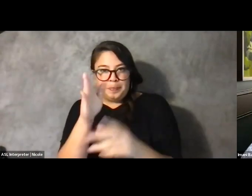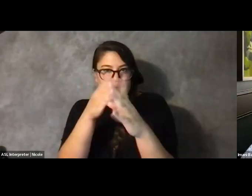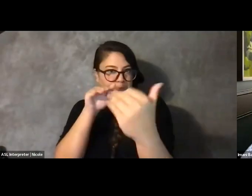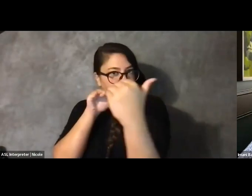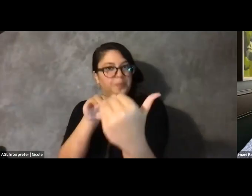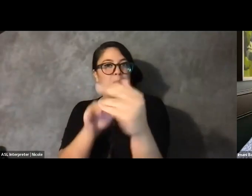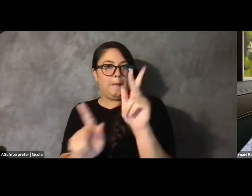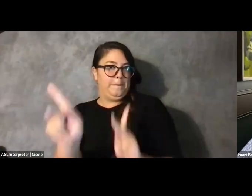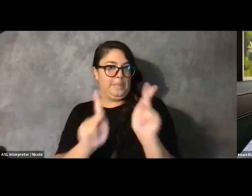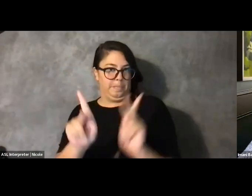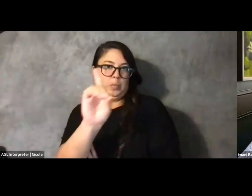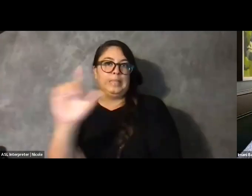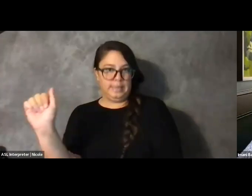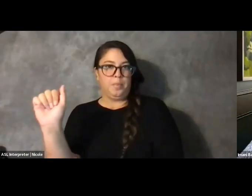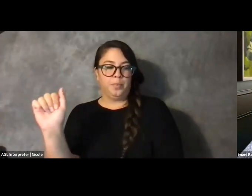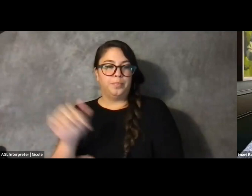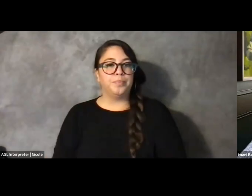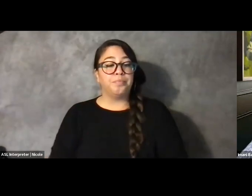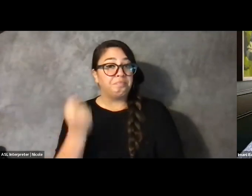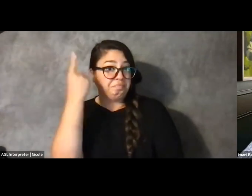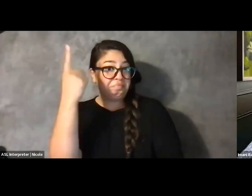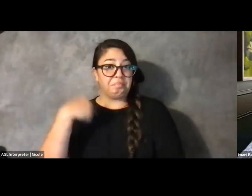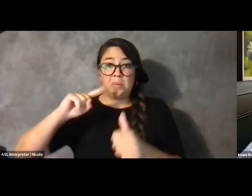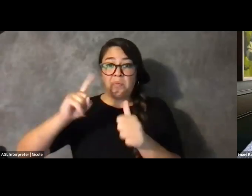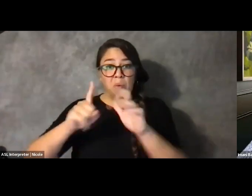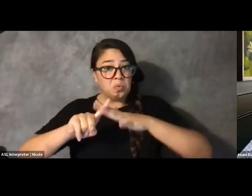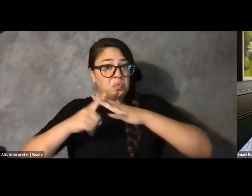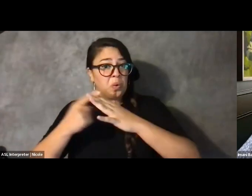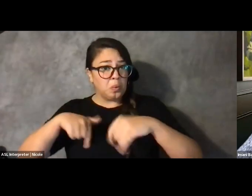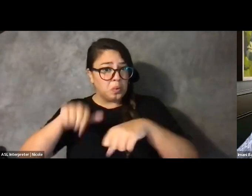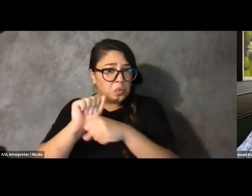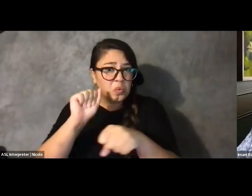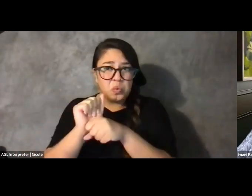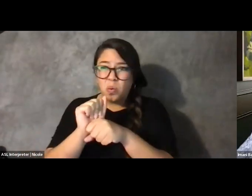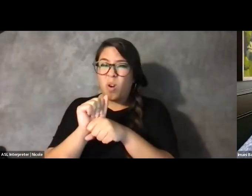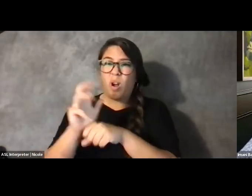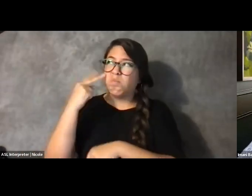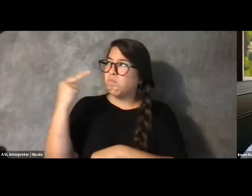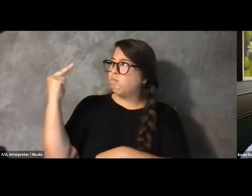When I first started this work, I was in very much a place where I felt like I didn't know